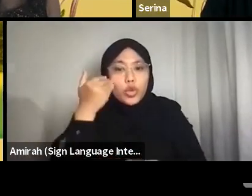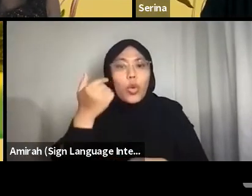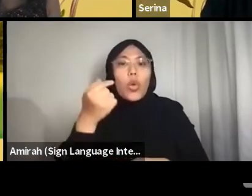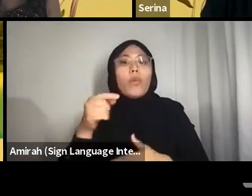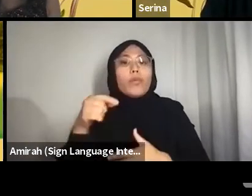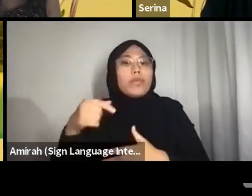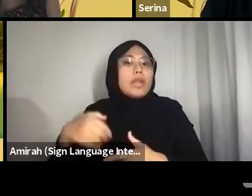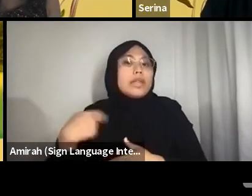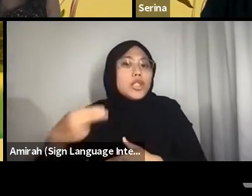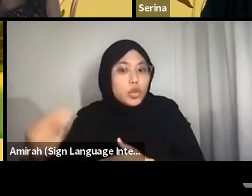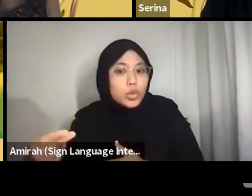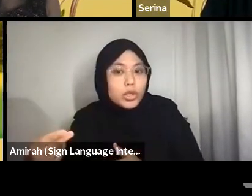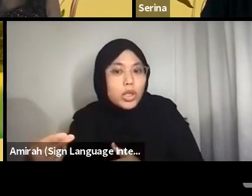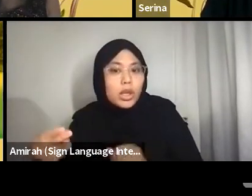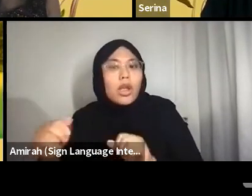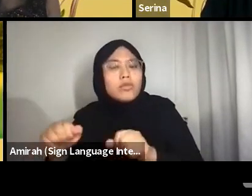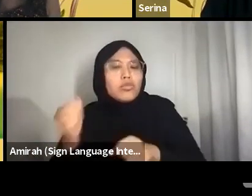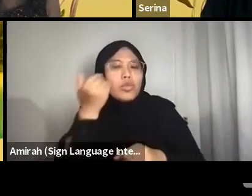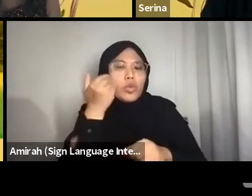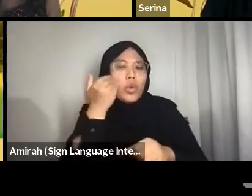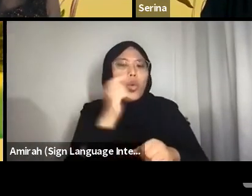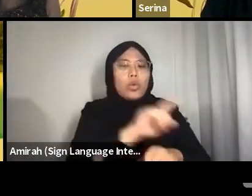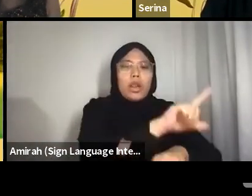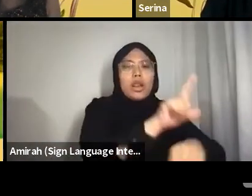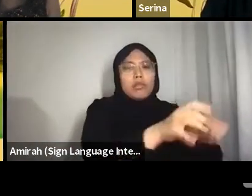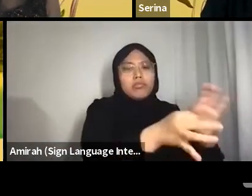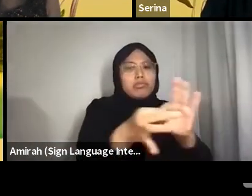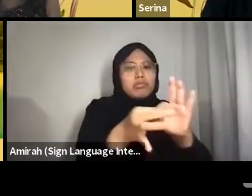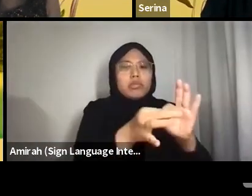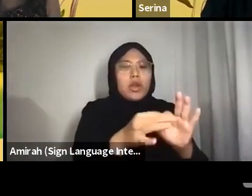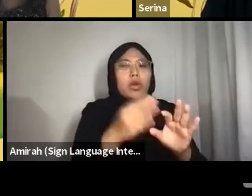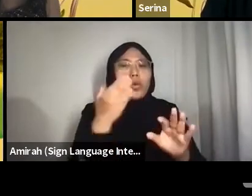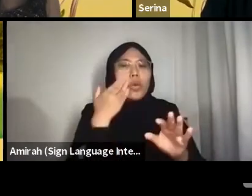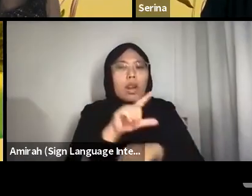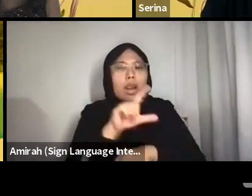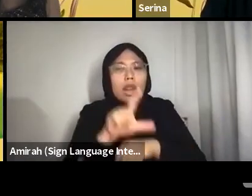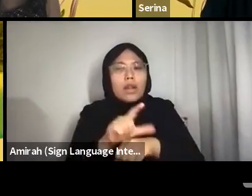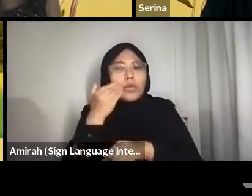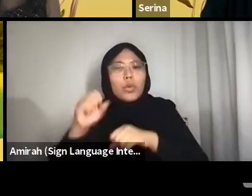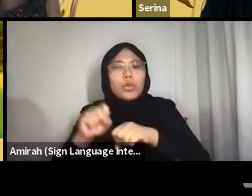To honour the Earth—and all of its elements—as something alive, full of semangat,